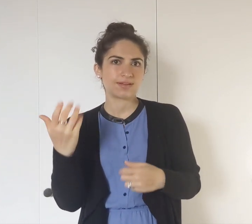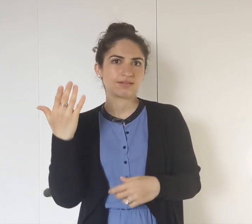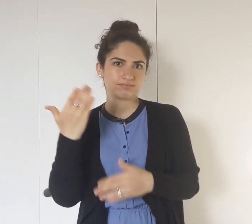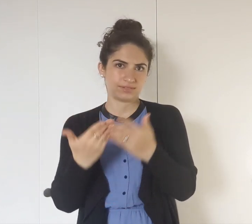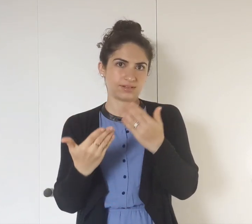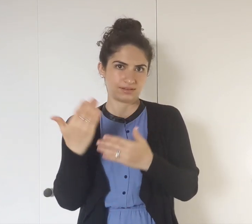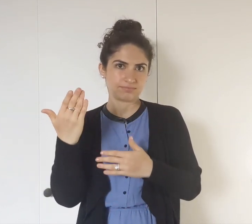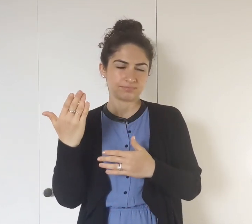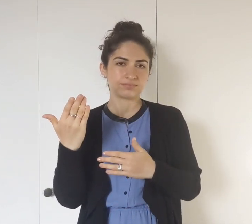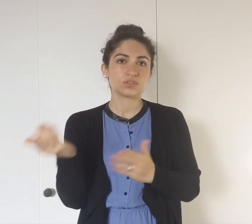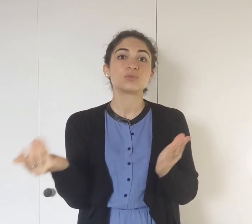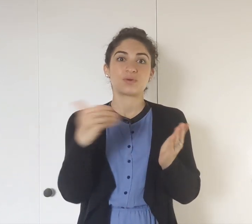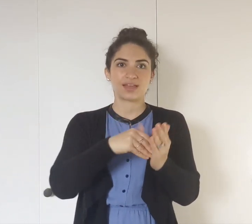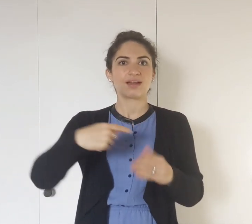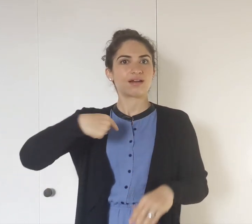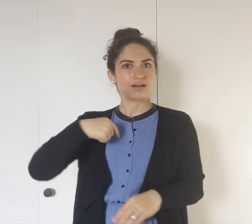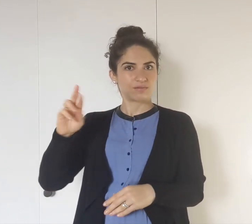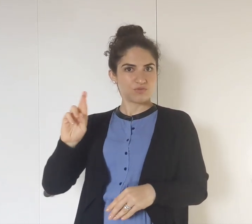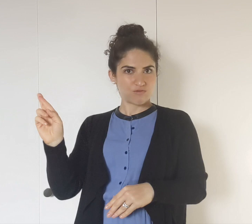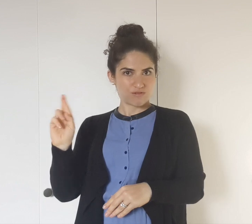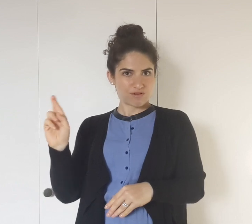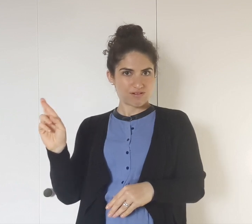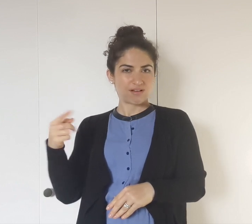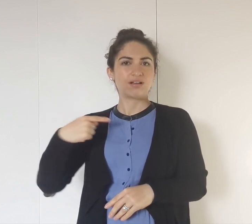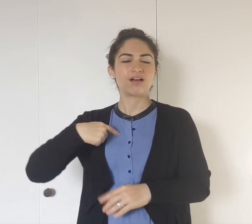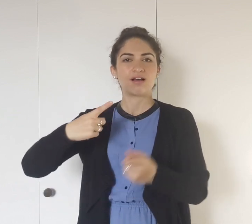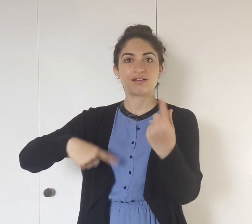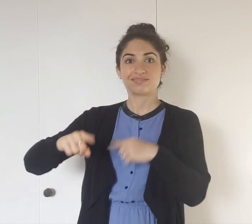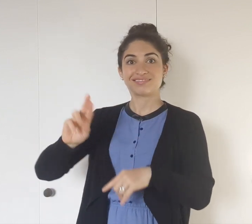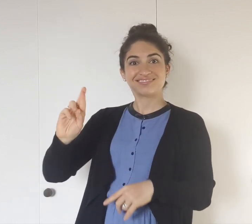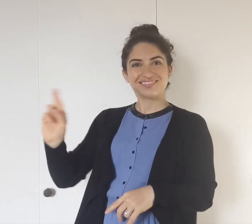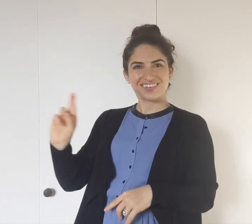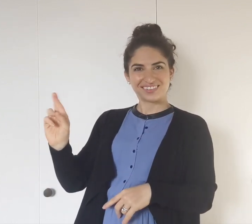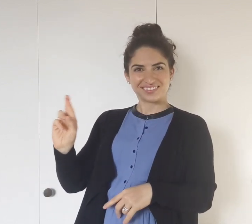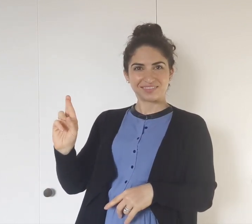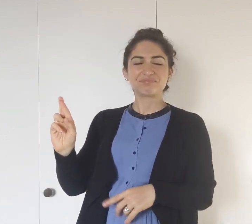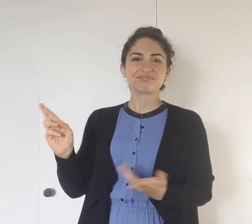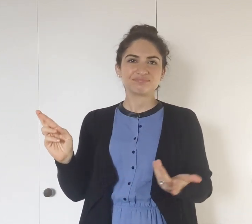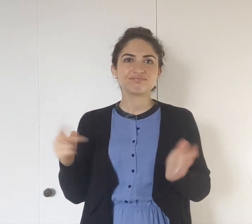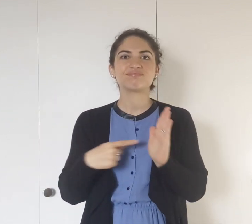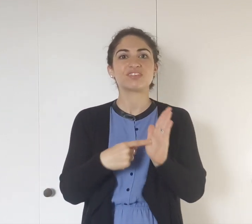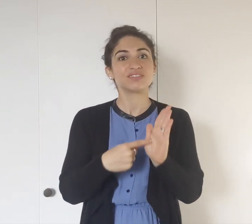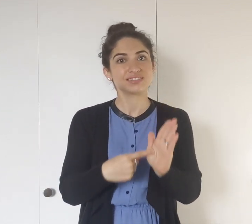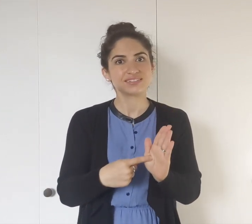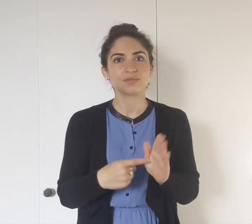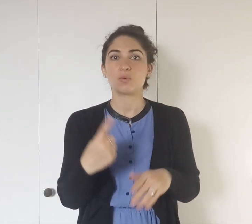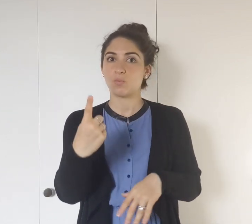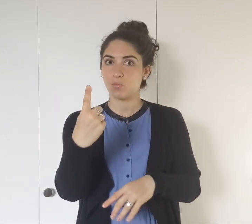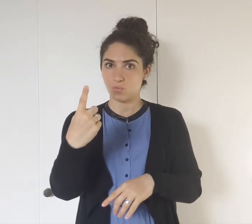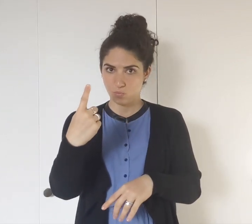So your dominant hand. Again, I'm a righty, so I sign with my right hand.